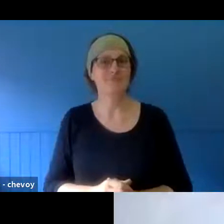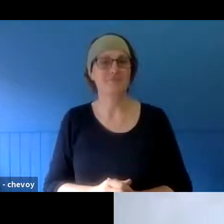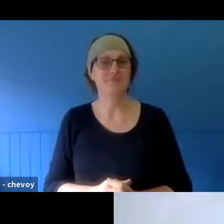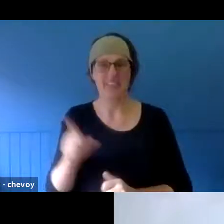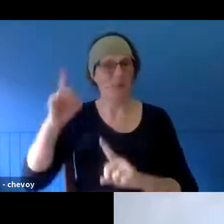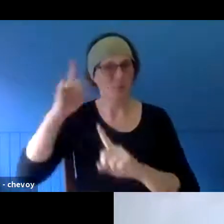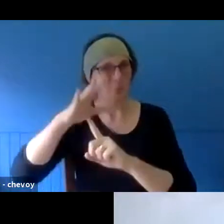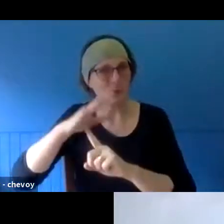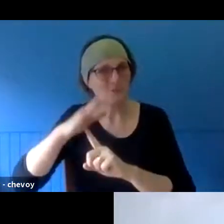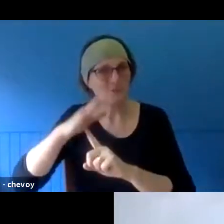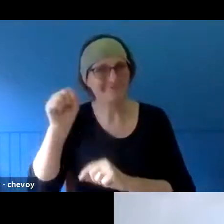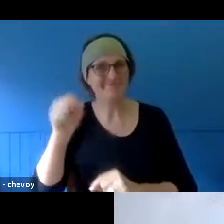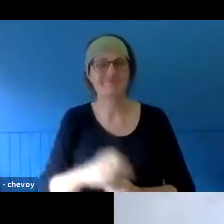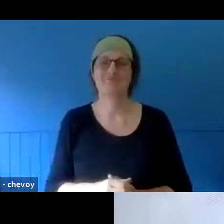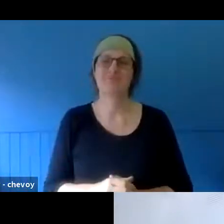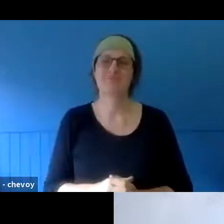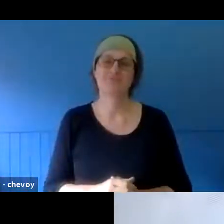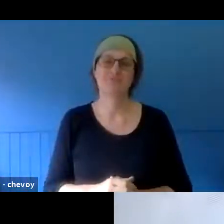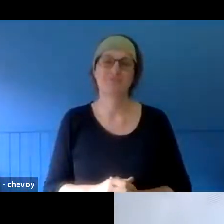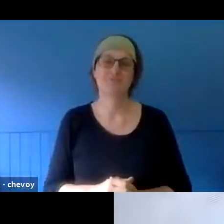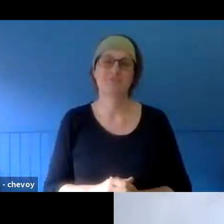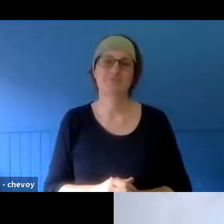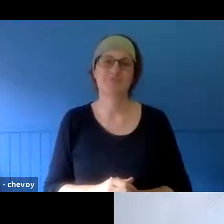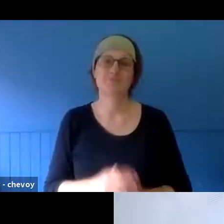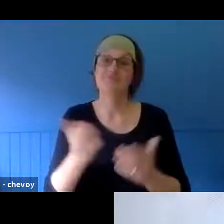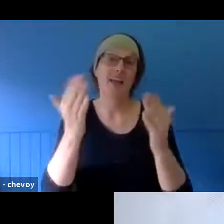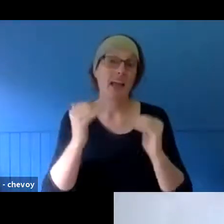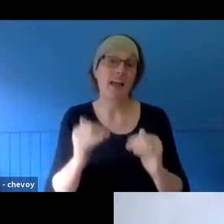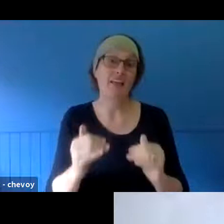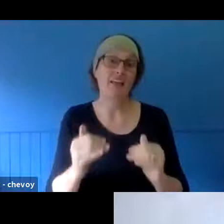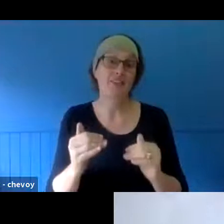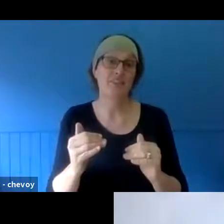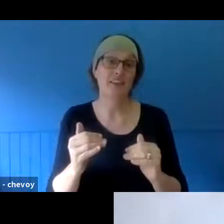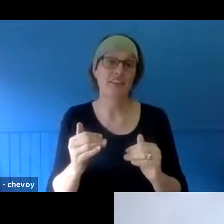And then, of course, beauty's always good for people. So in the